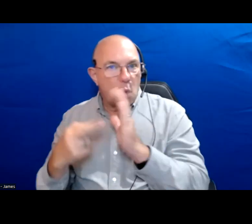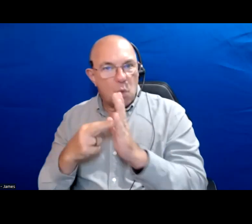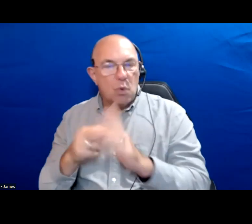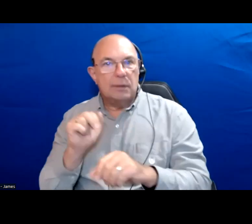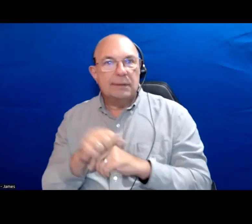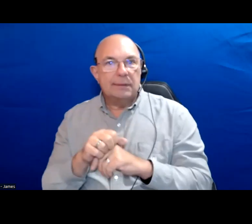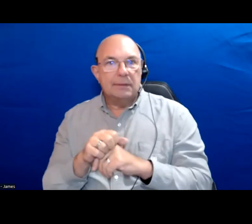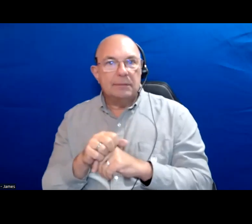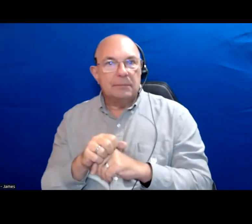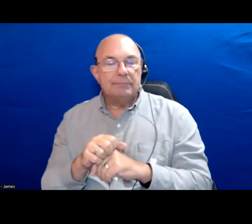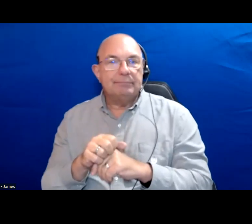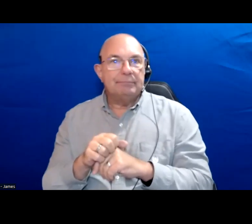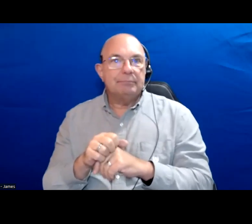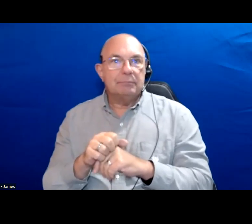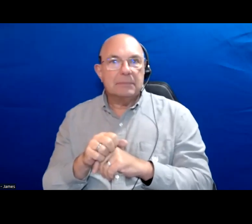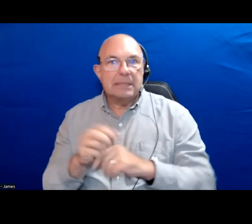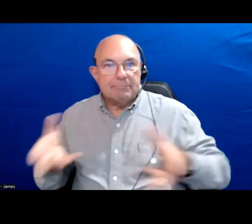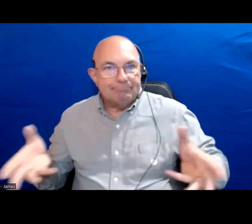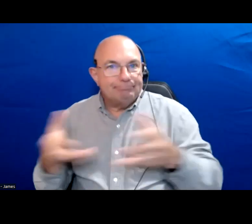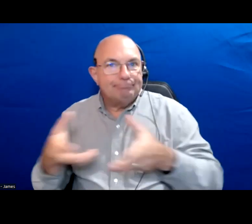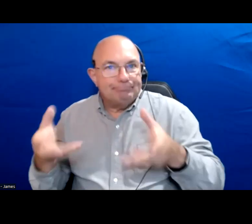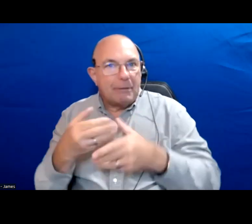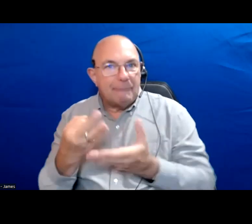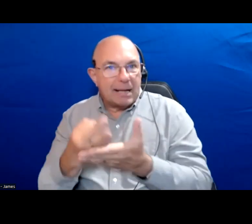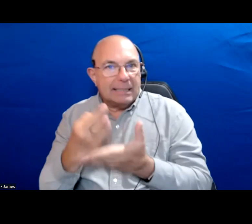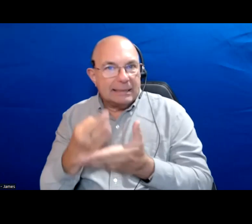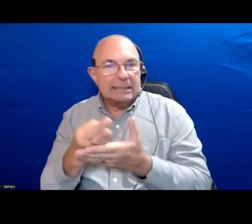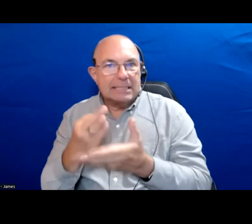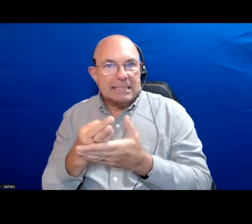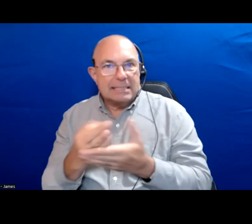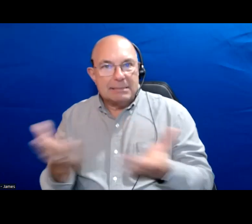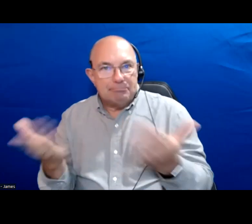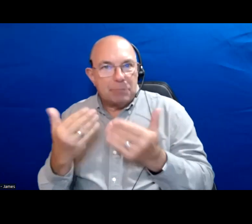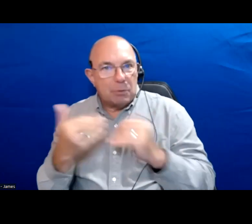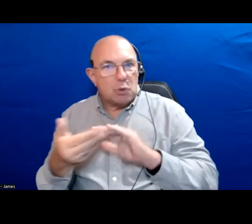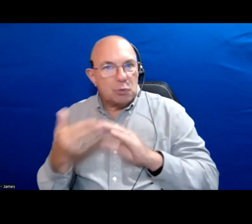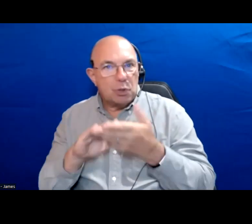of government and in terms of pulling funding by bringing communities and organizations